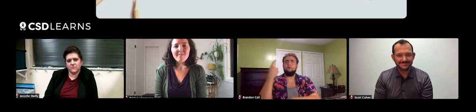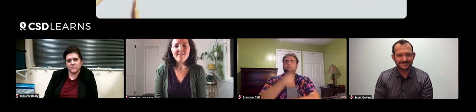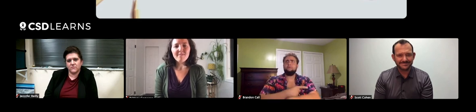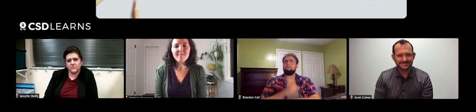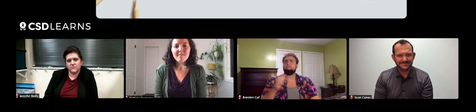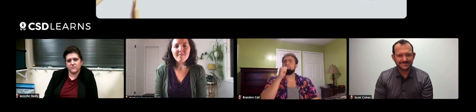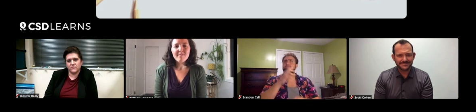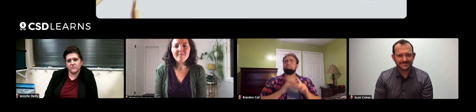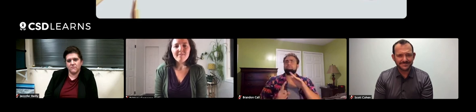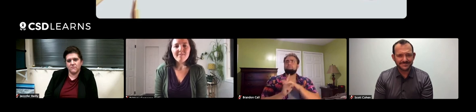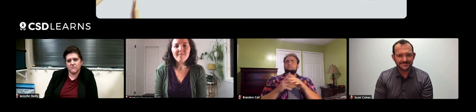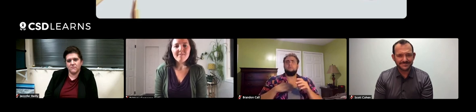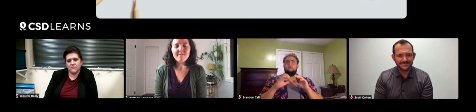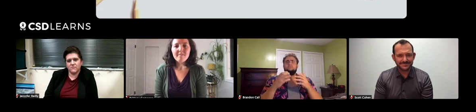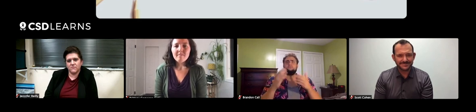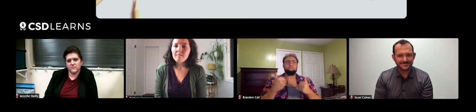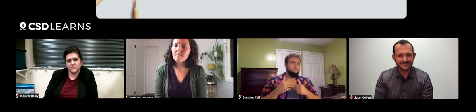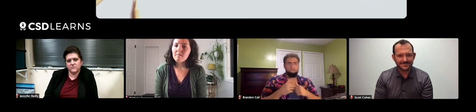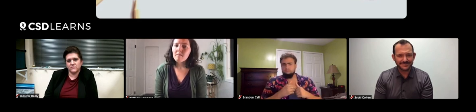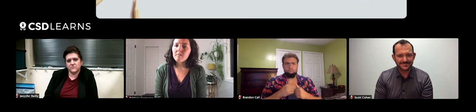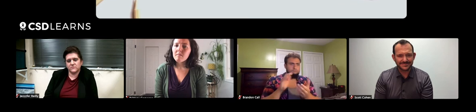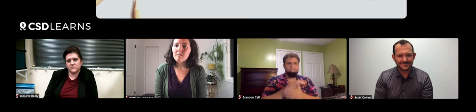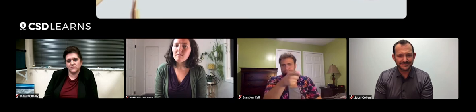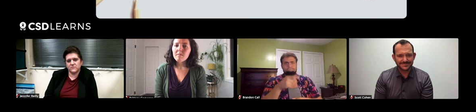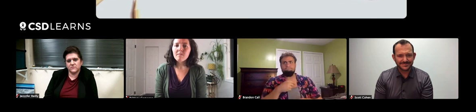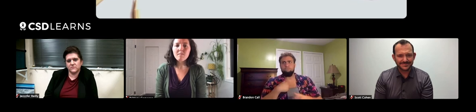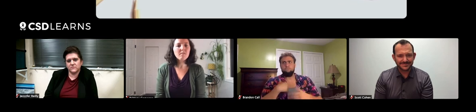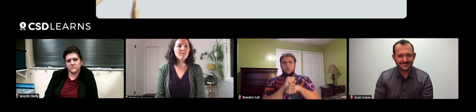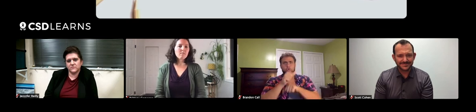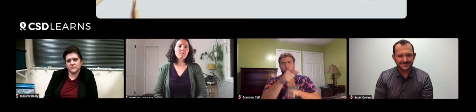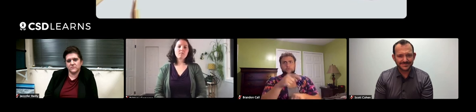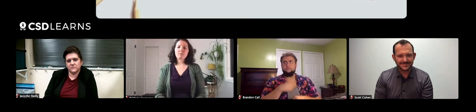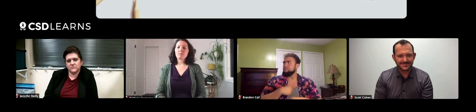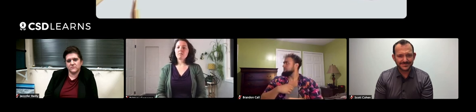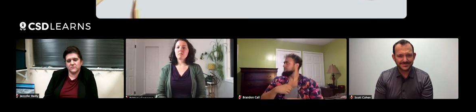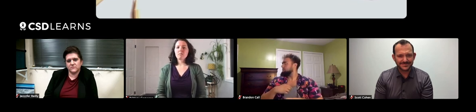One day, there was a gal who approached us and she said, "Hey, I wanna work with you."